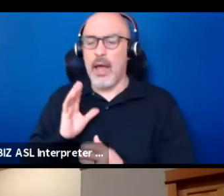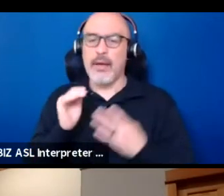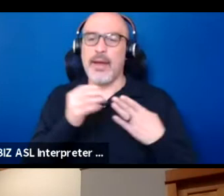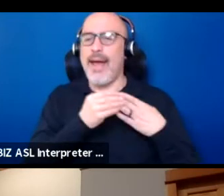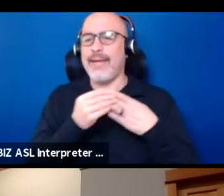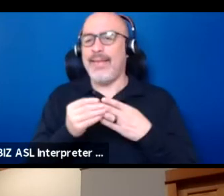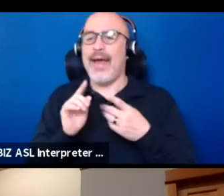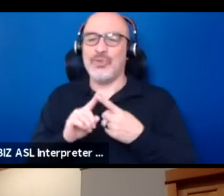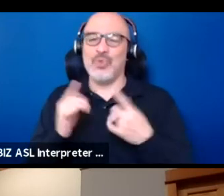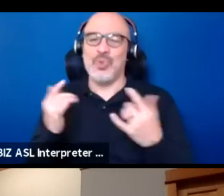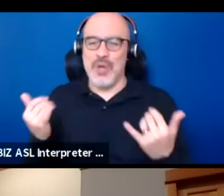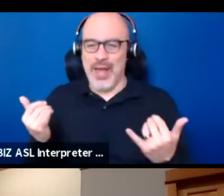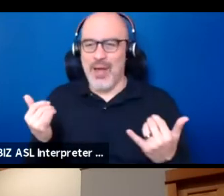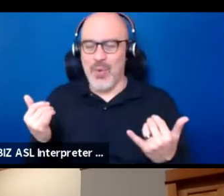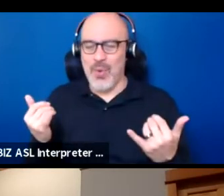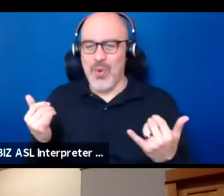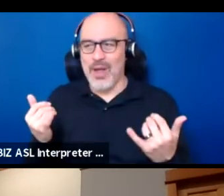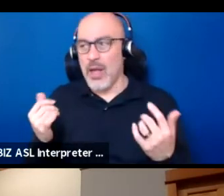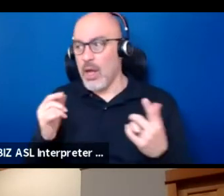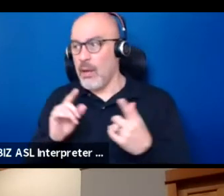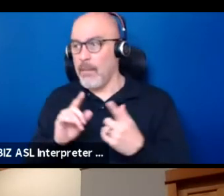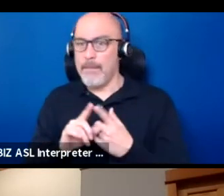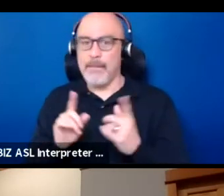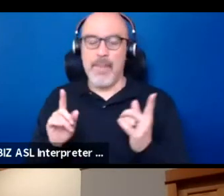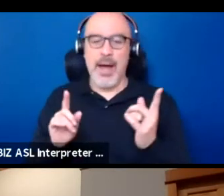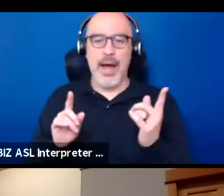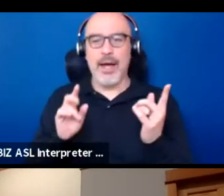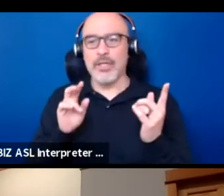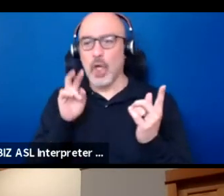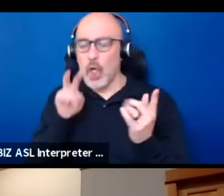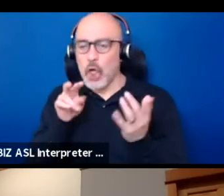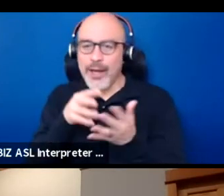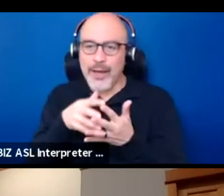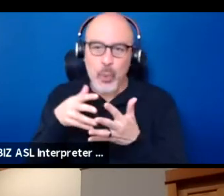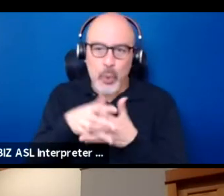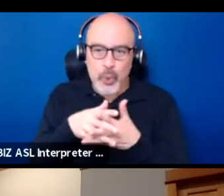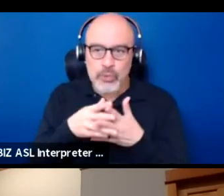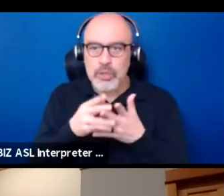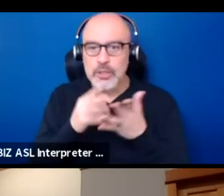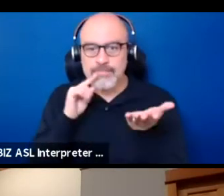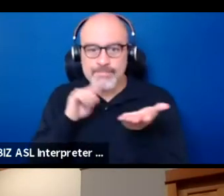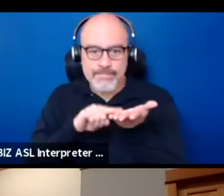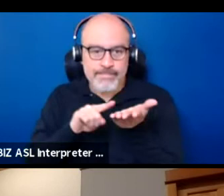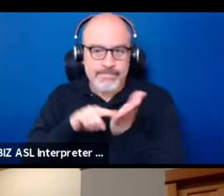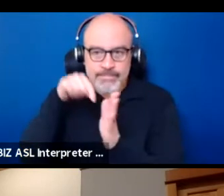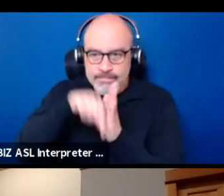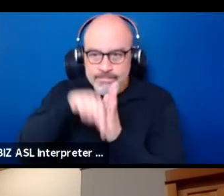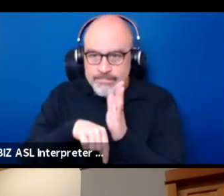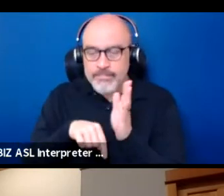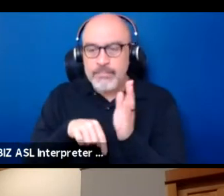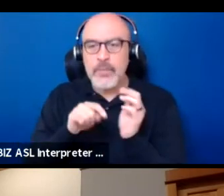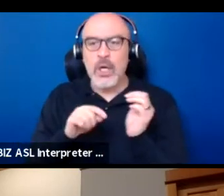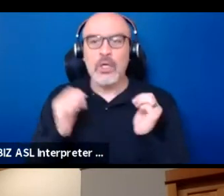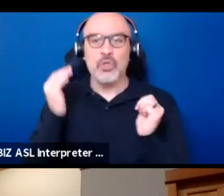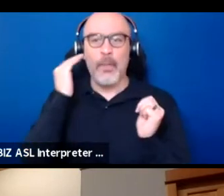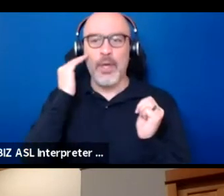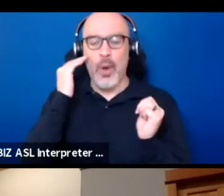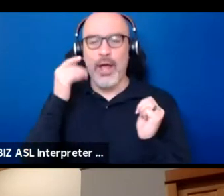So again, looking kind of like the real roots of things and being aware that instead of,